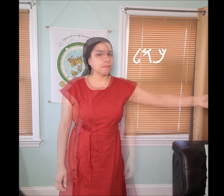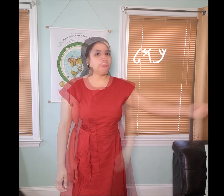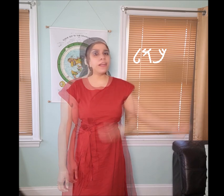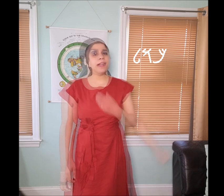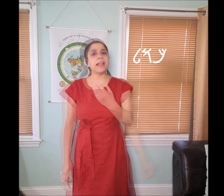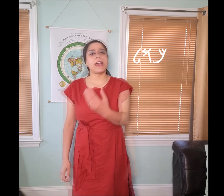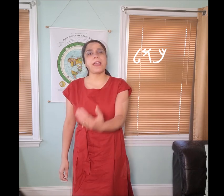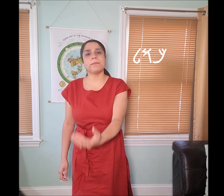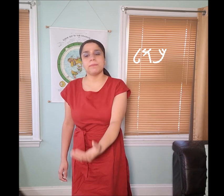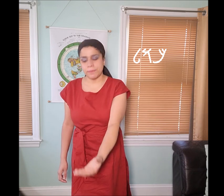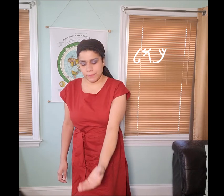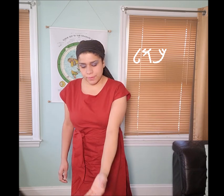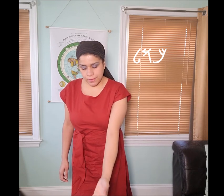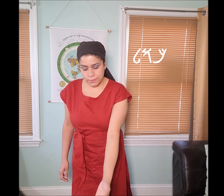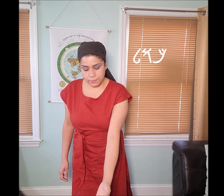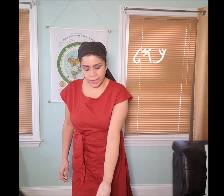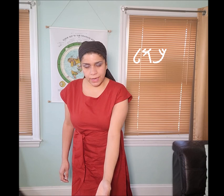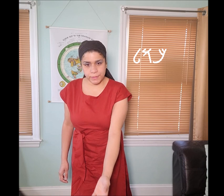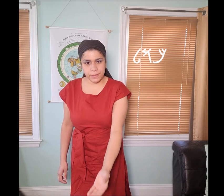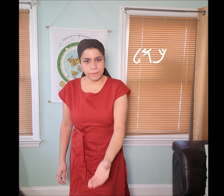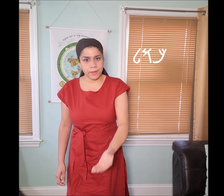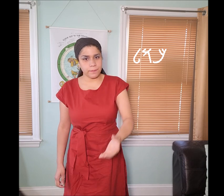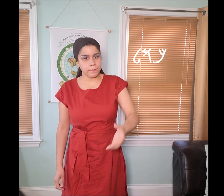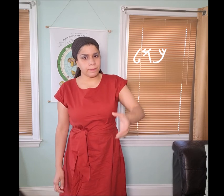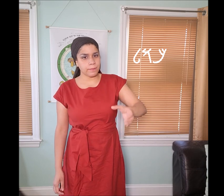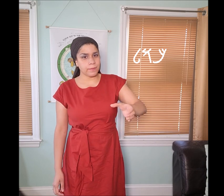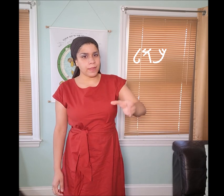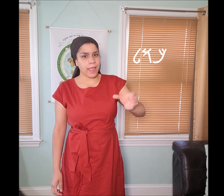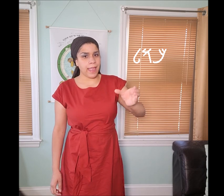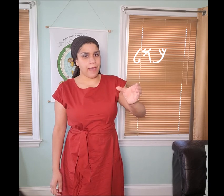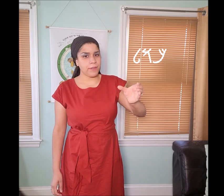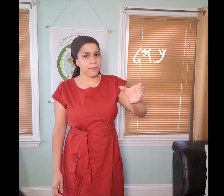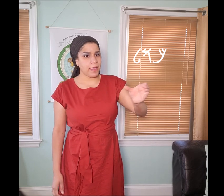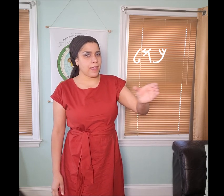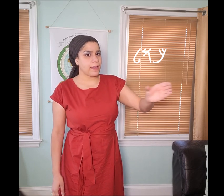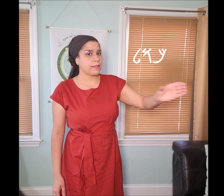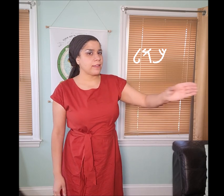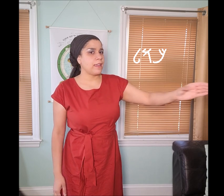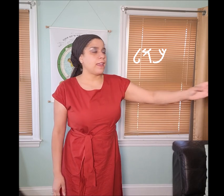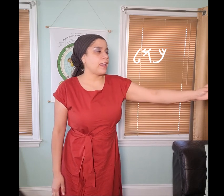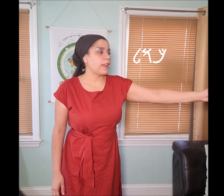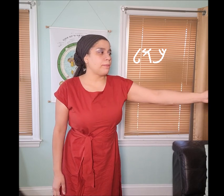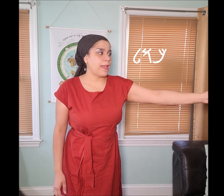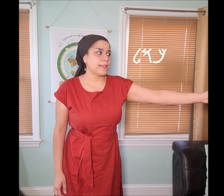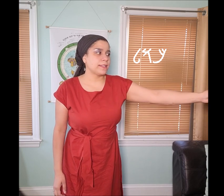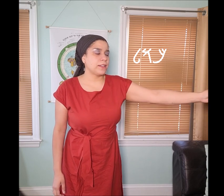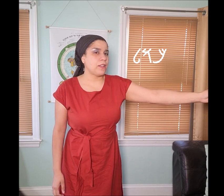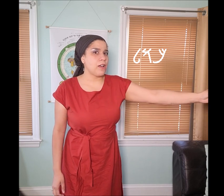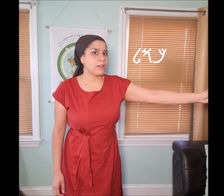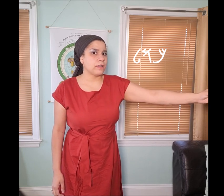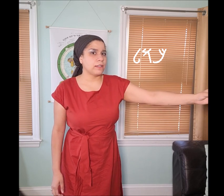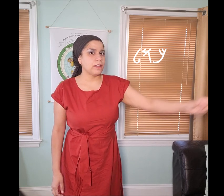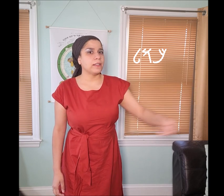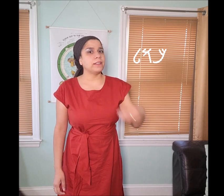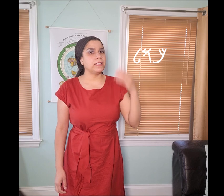It looks like ... I’m picking up something, (then) I have it in my hand and I’m passing it along.